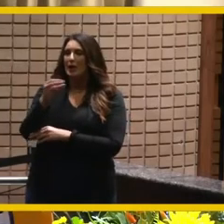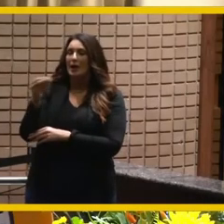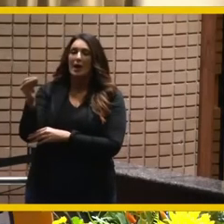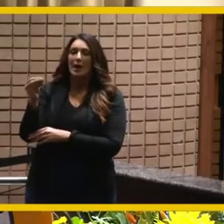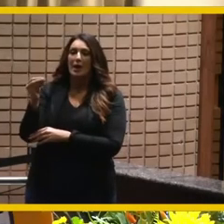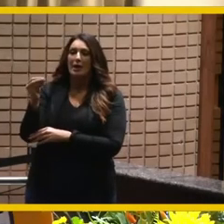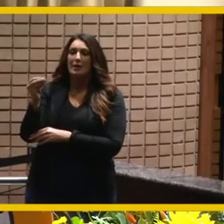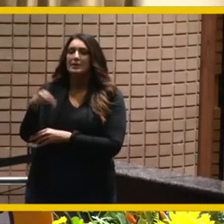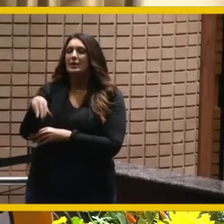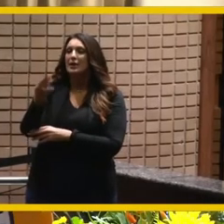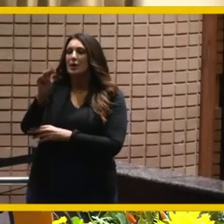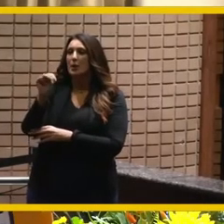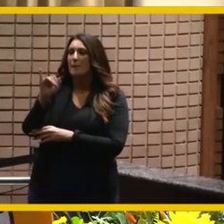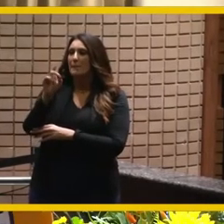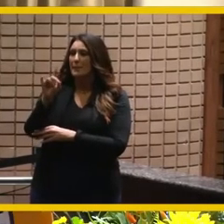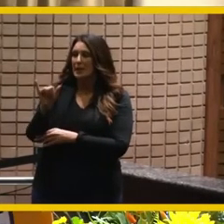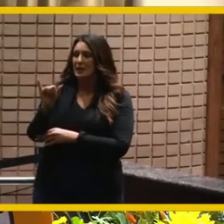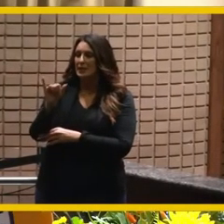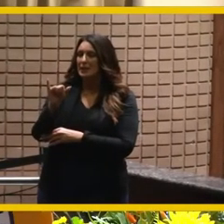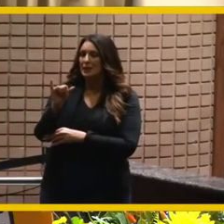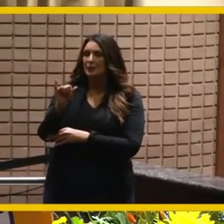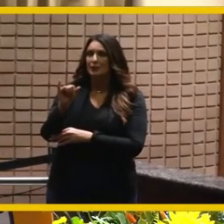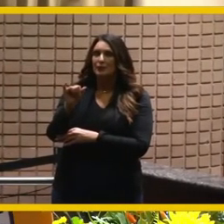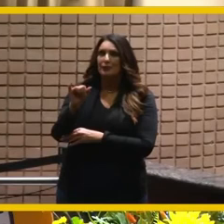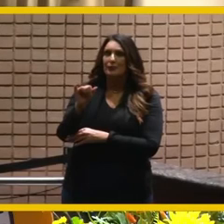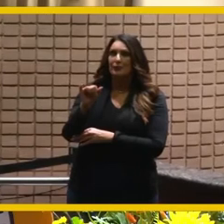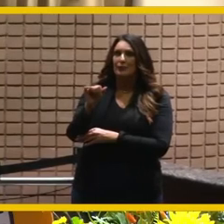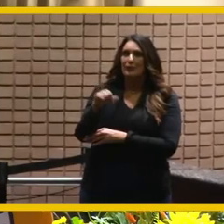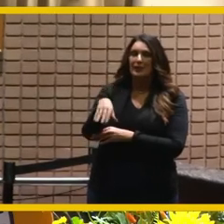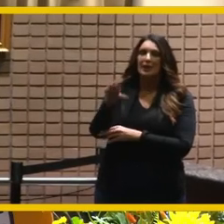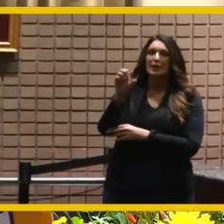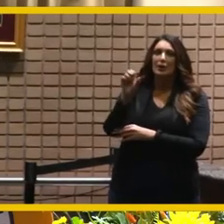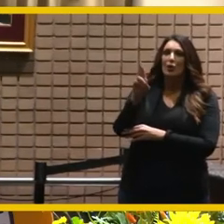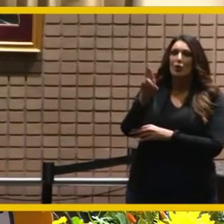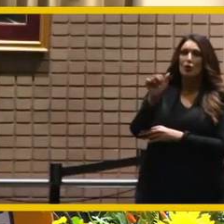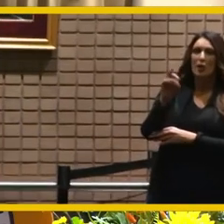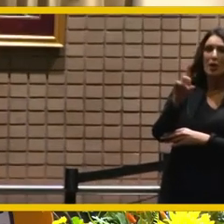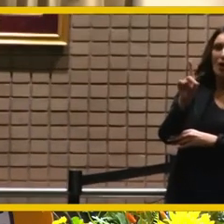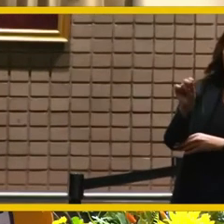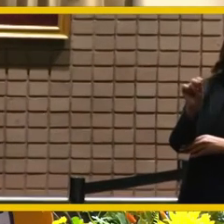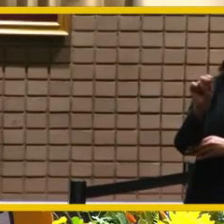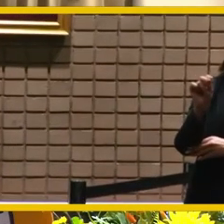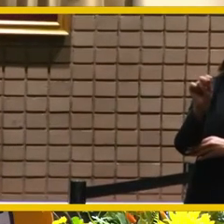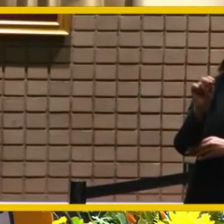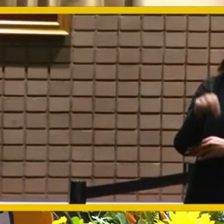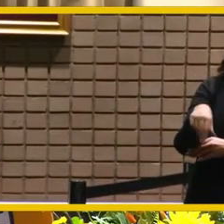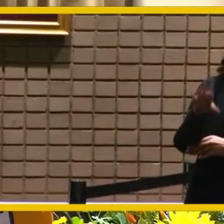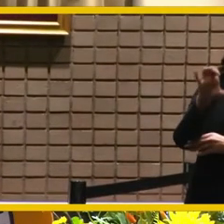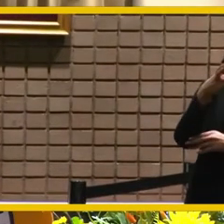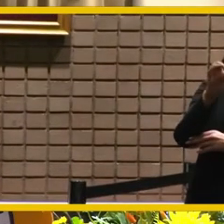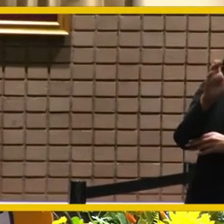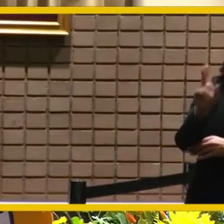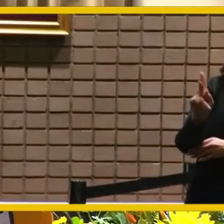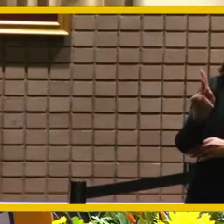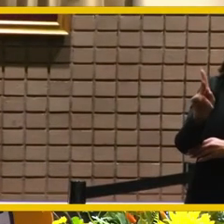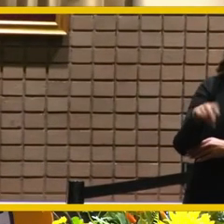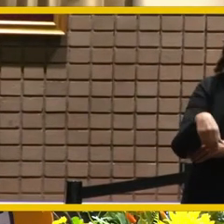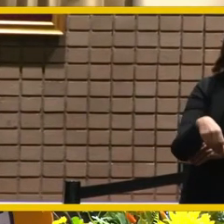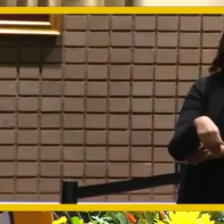melendrez ward two council member ronaldo fierro ward 3 council member chuck conder ward 4 council